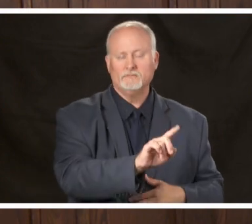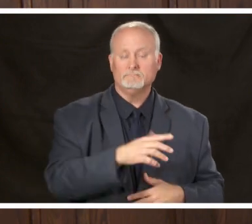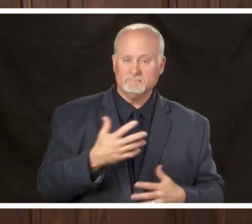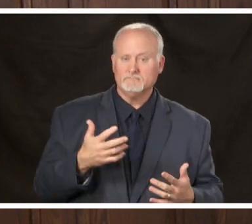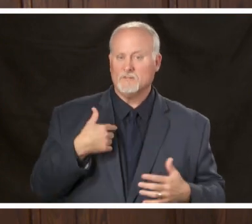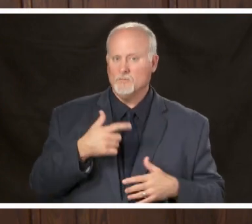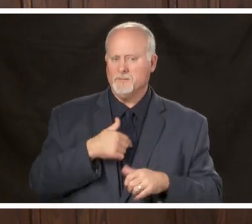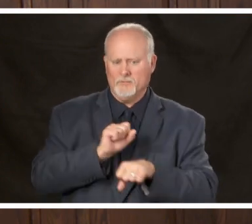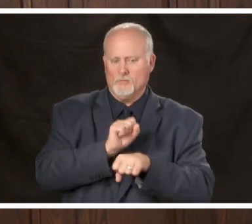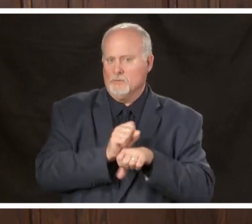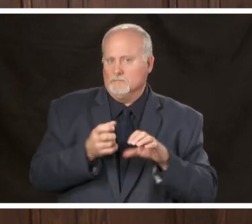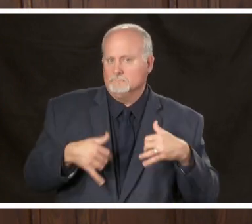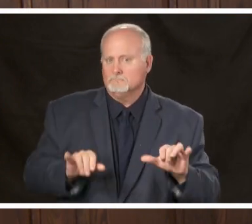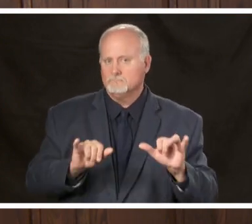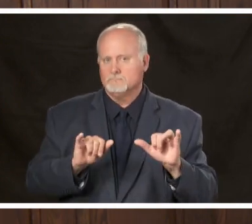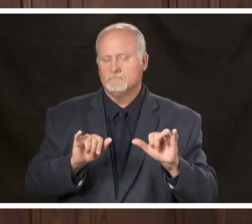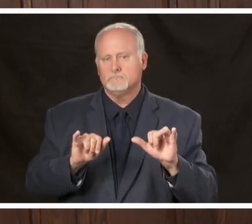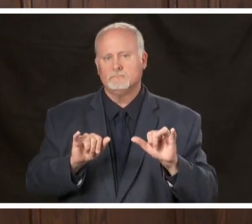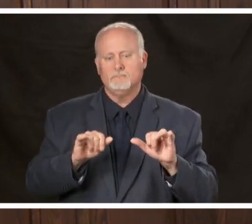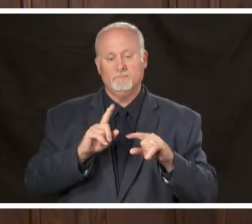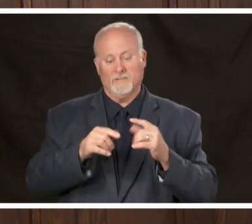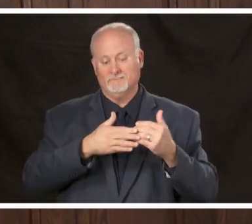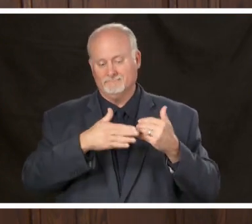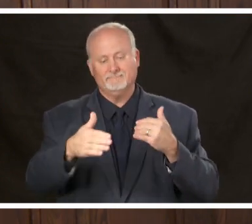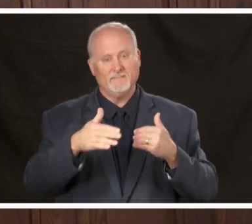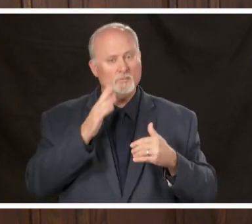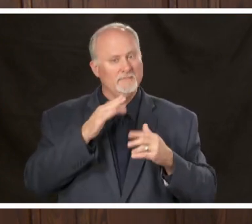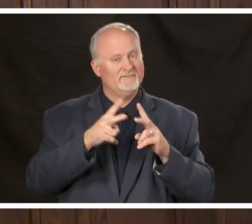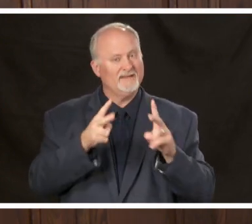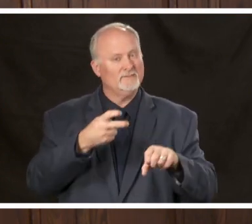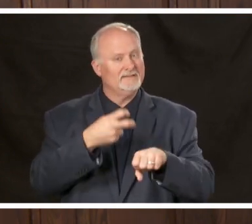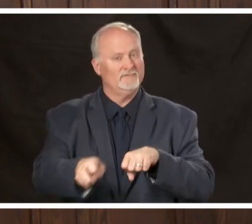behind the scenes but moving forward is going to be very difficult and we're